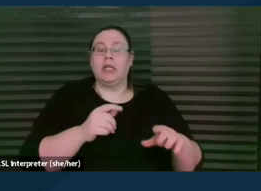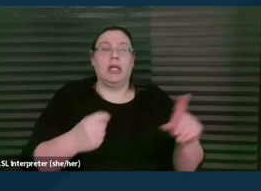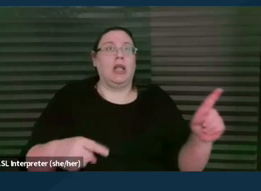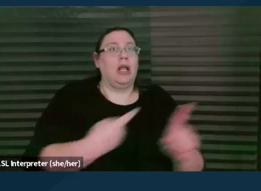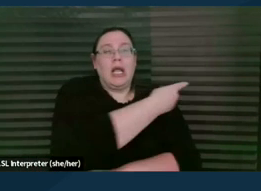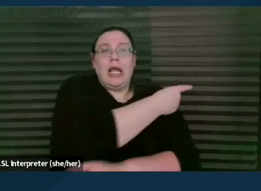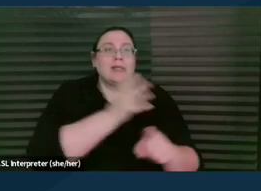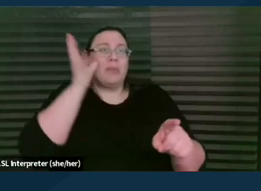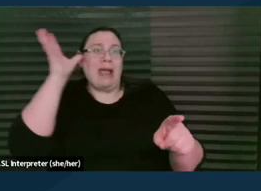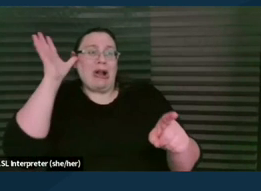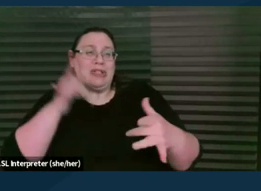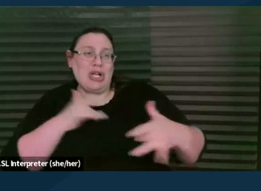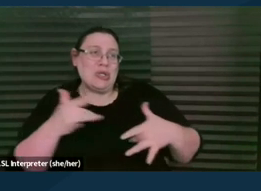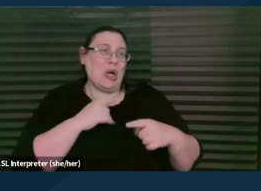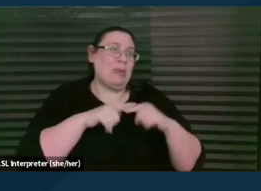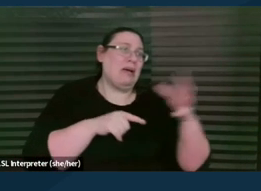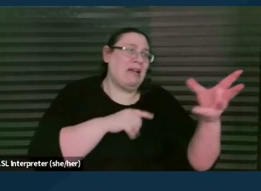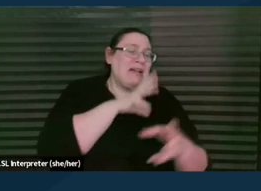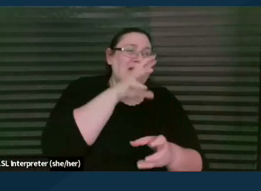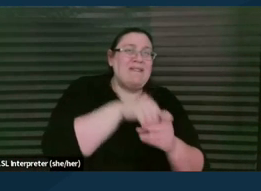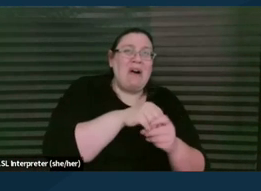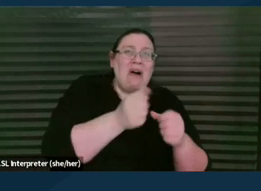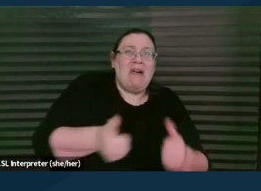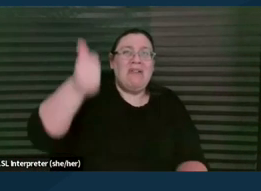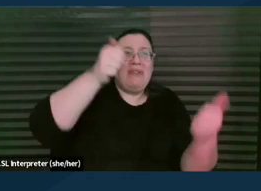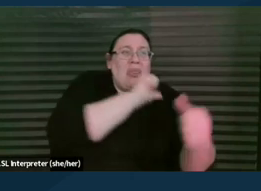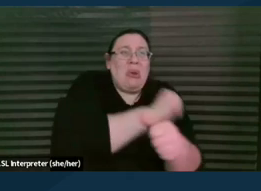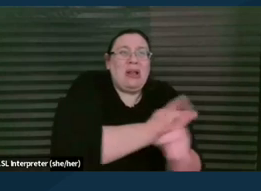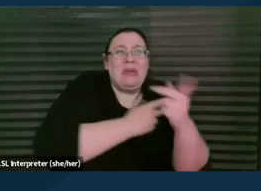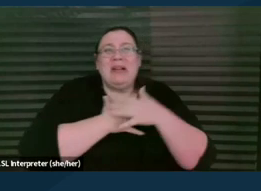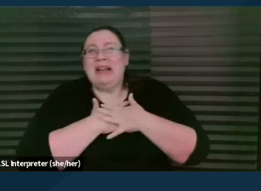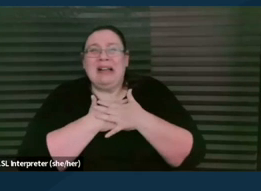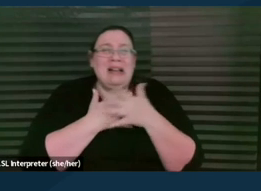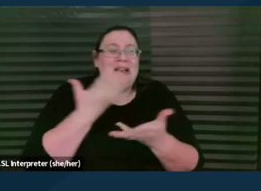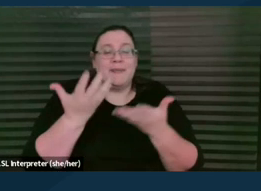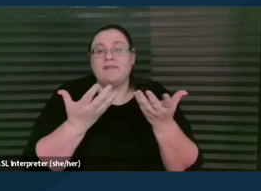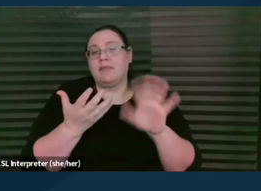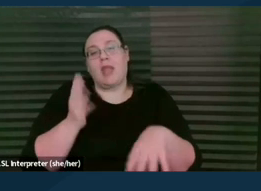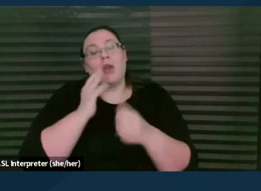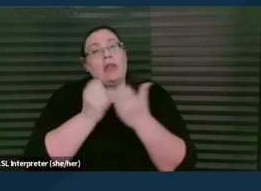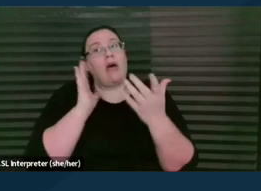And so, you know, we're trying to help people. I know a lot of our work here at DREDF